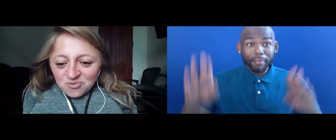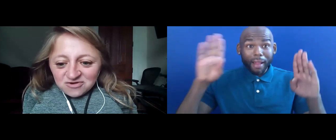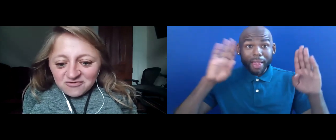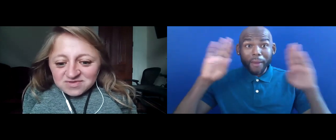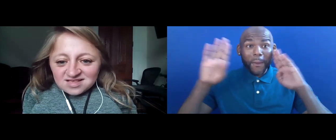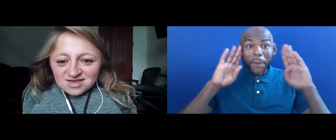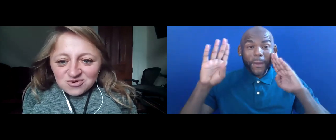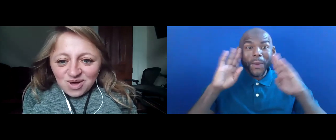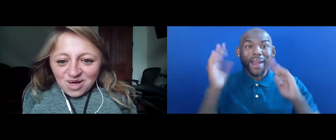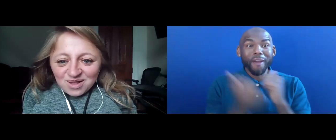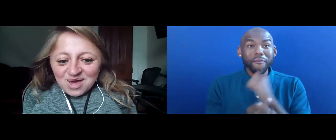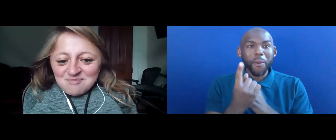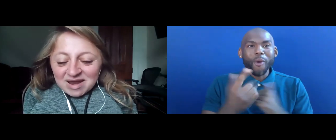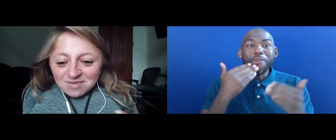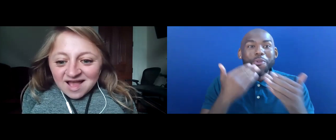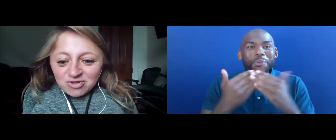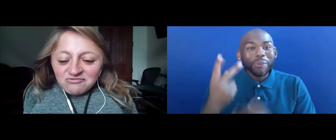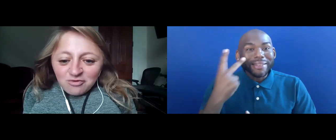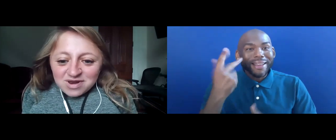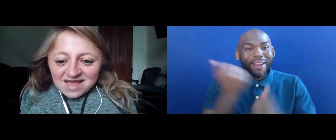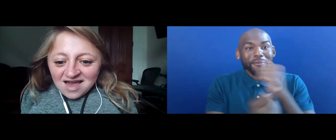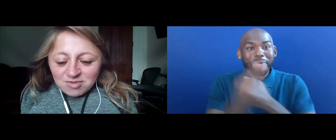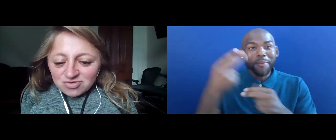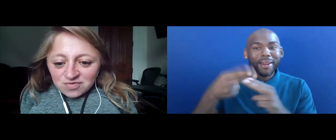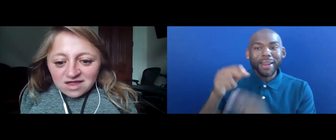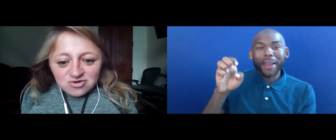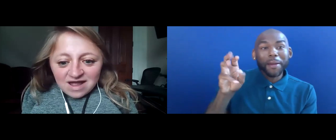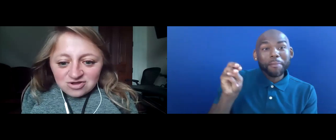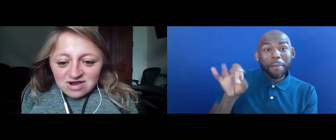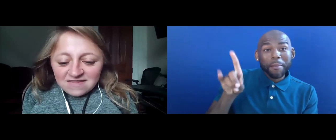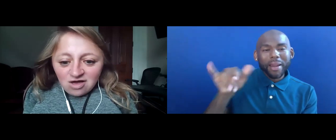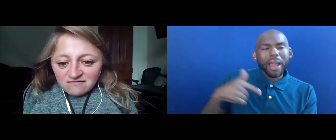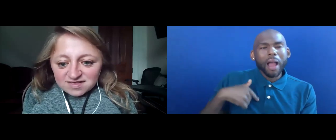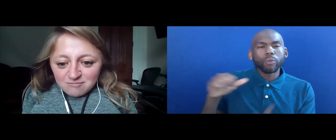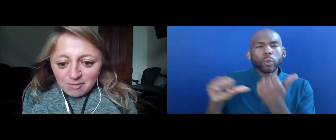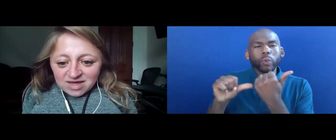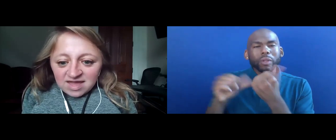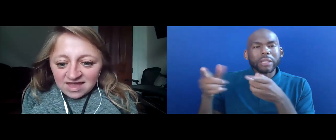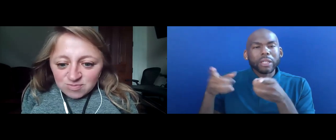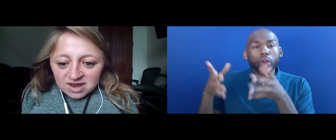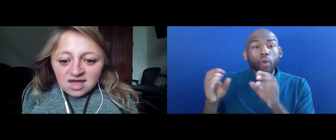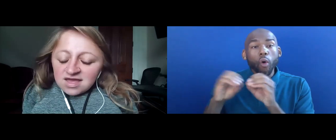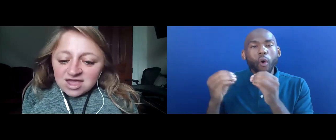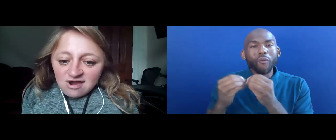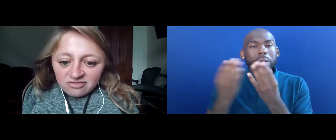SO WONDERFUL TO SEE YOU ALL. MY NAME IS EMILY VOORDE I'M THE ASSOCIATE DIRECTOR IN